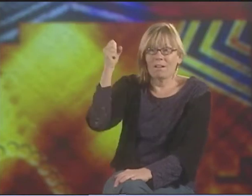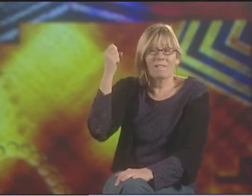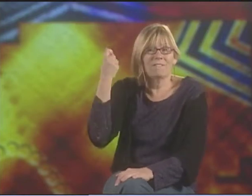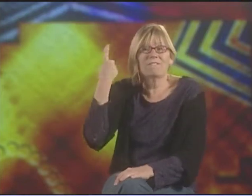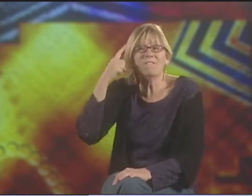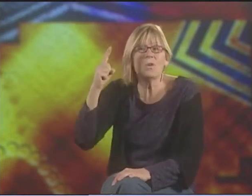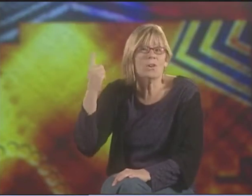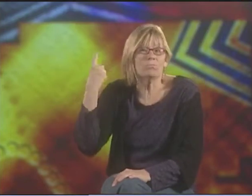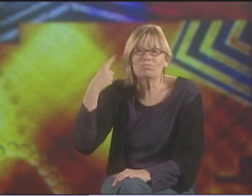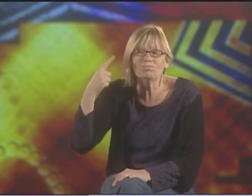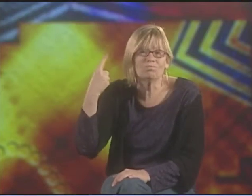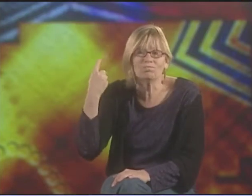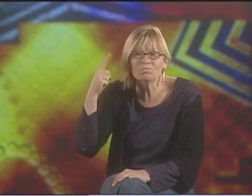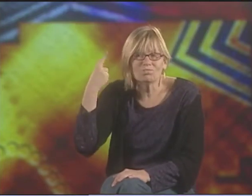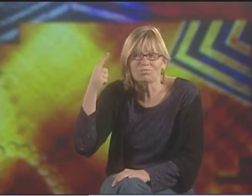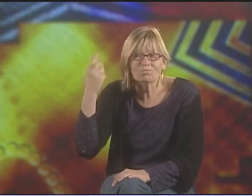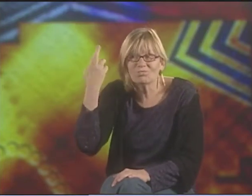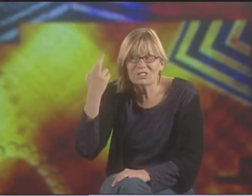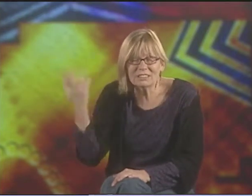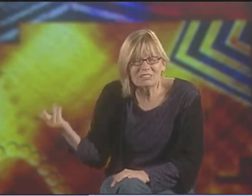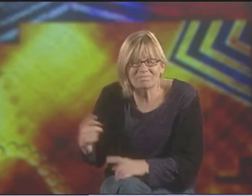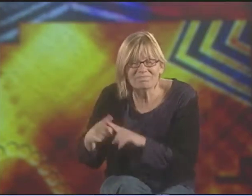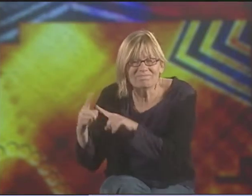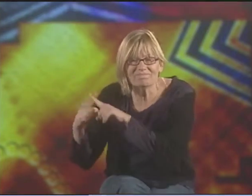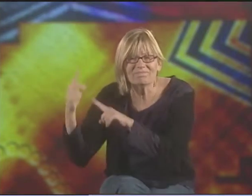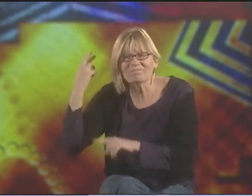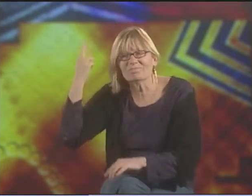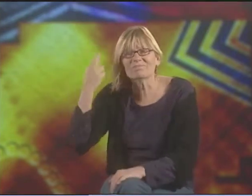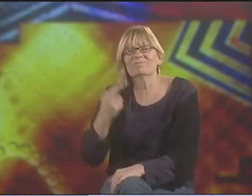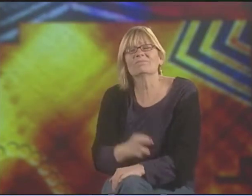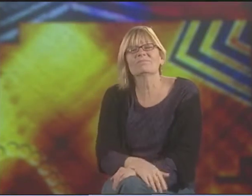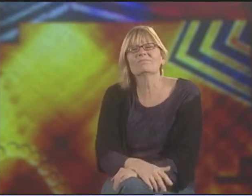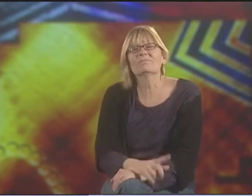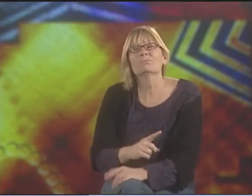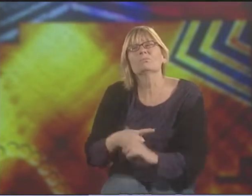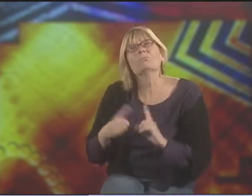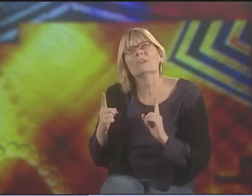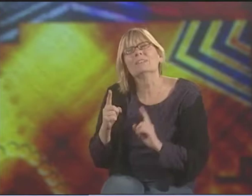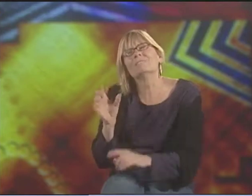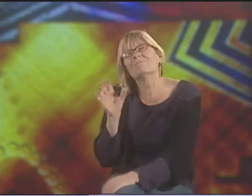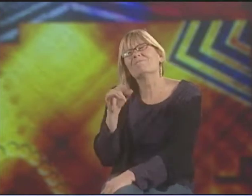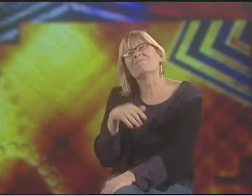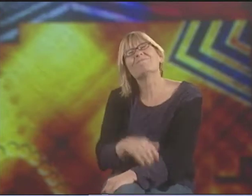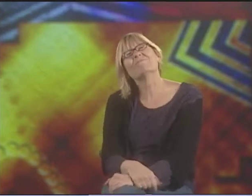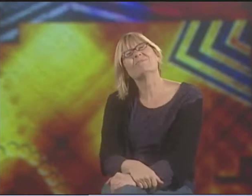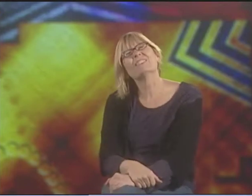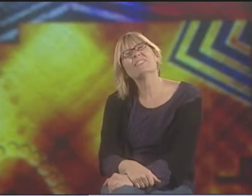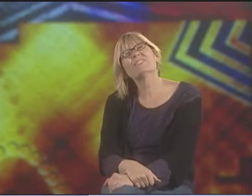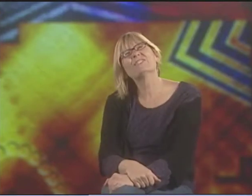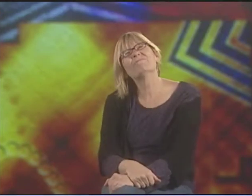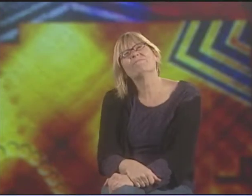AND IT CAN BE CO-OPTED. IT COULD BE TAKEN FOR MANY DIFFERENT REASONS BY OTHER PEOPLE, BUT WE HAVE TO BE CAREFUL AND GUARD IT.